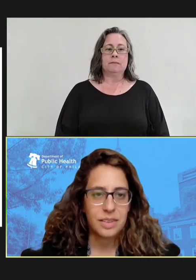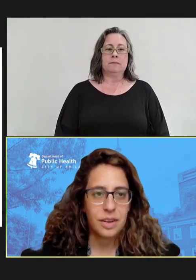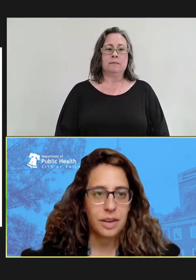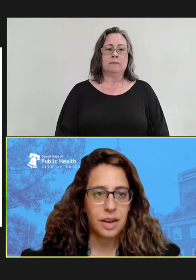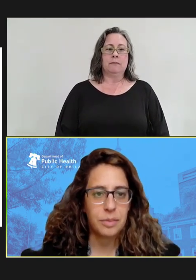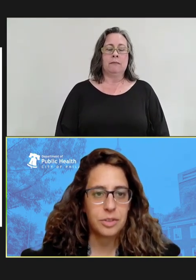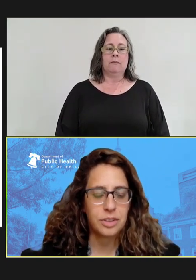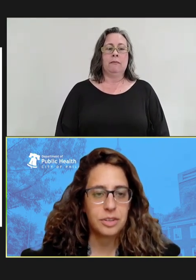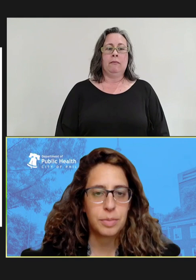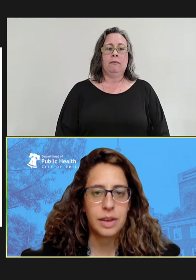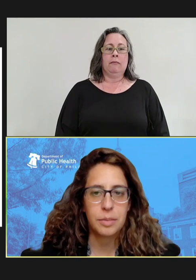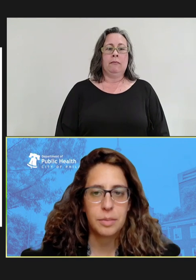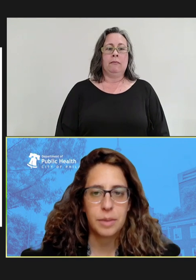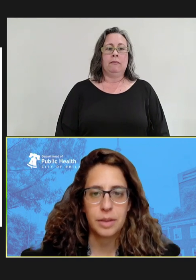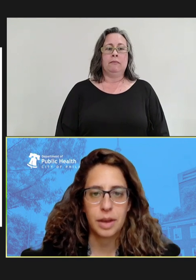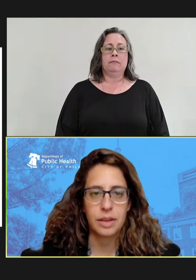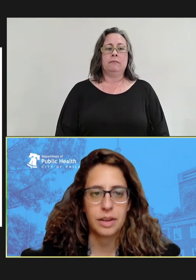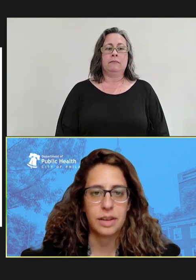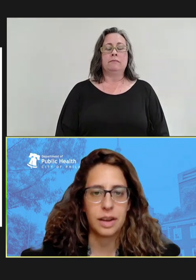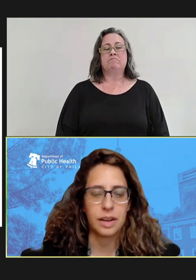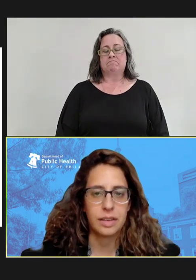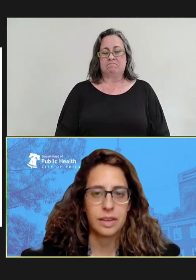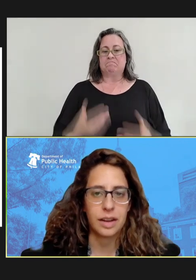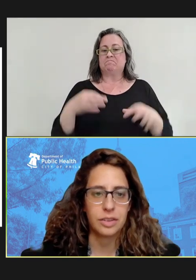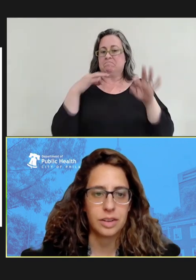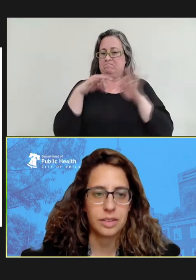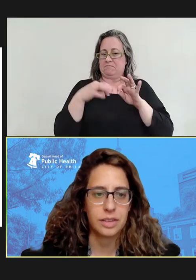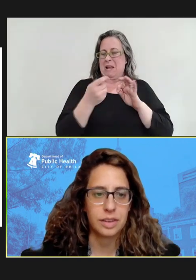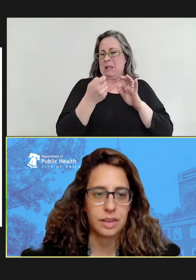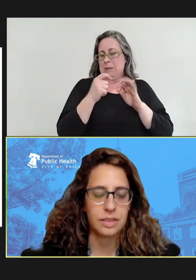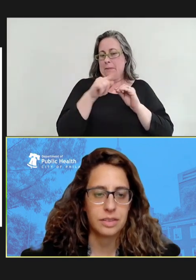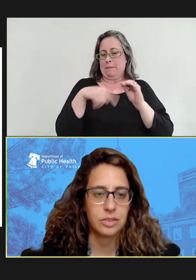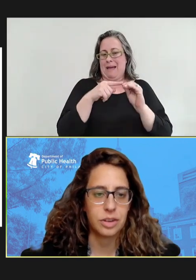So, just to speak a bit about our case characteristics, and this is just the